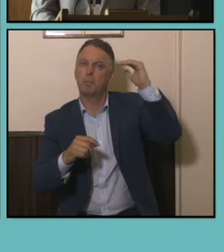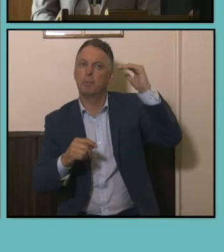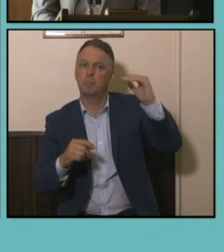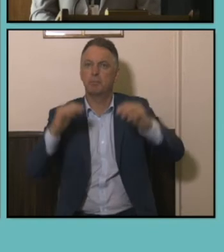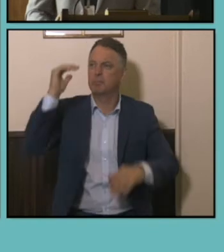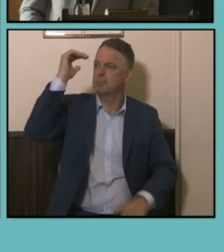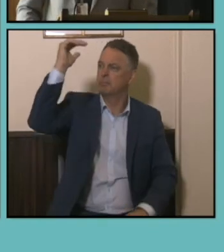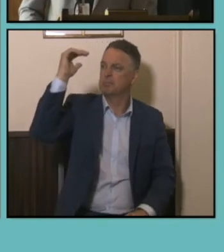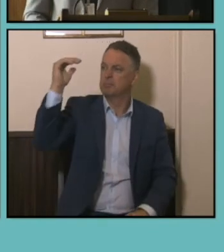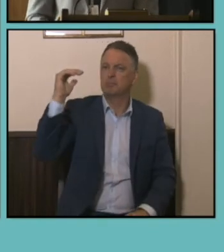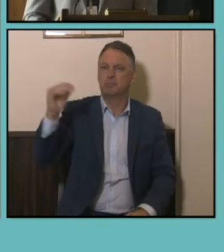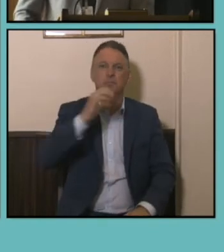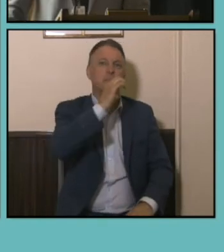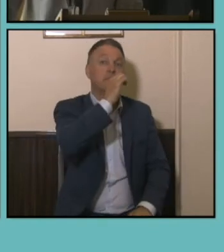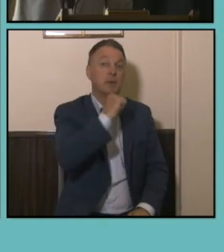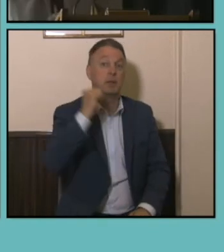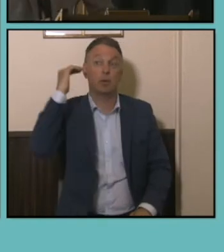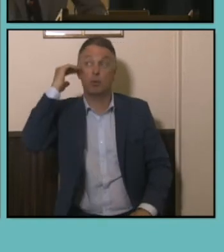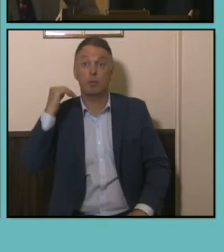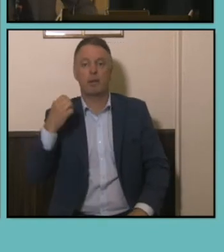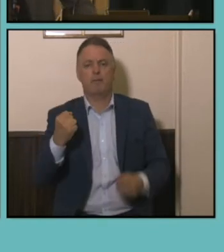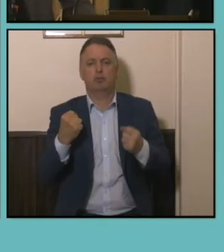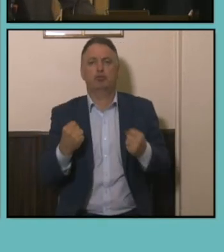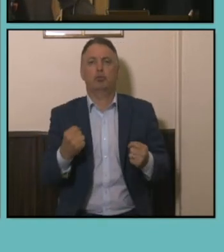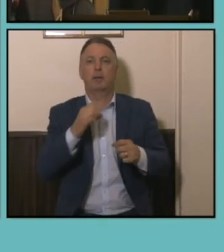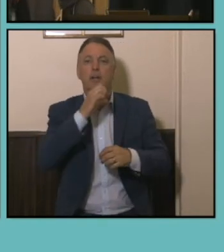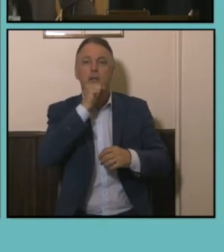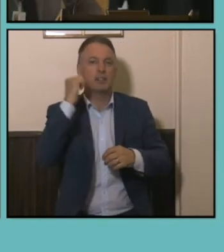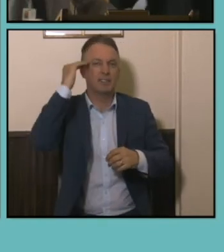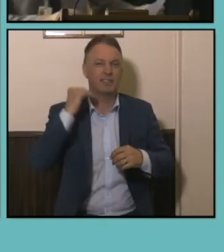that they do have a very strong gender focus.